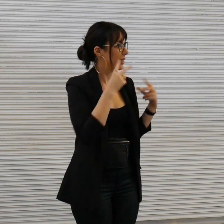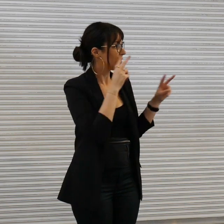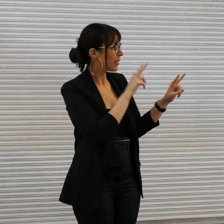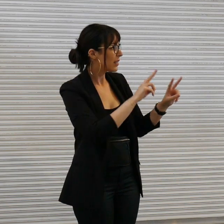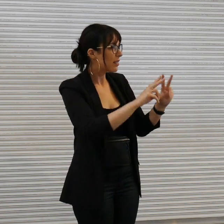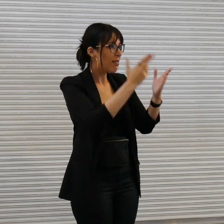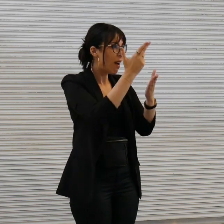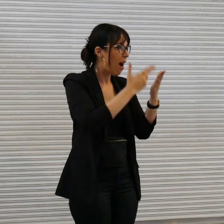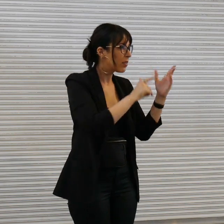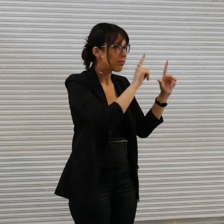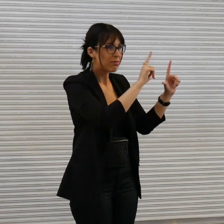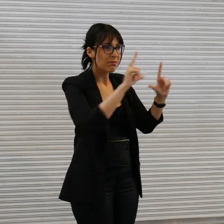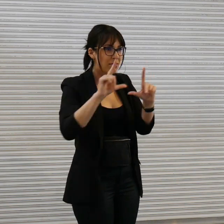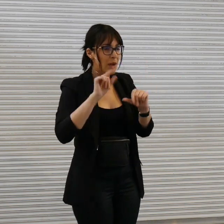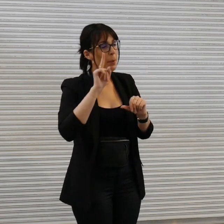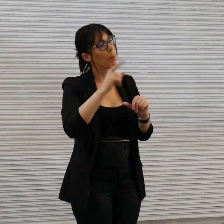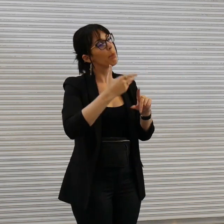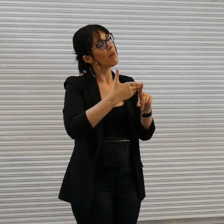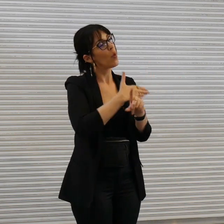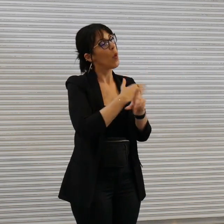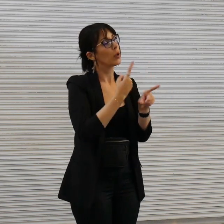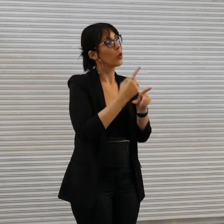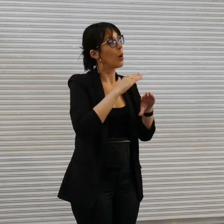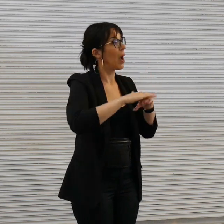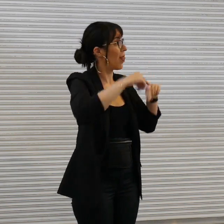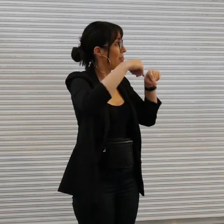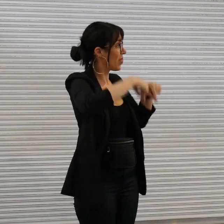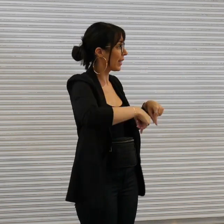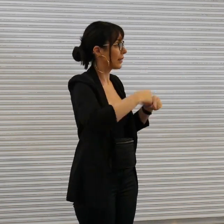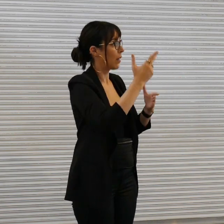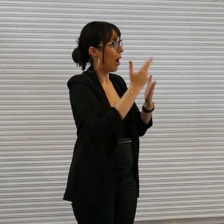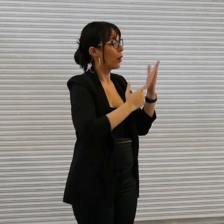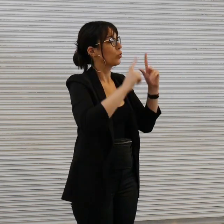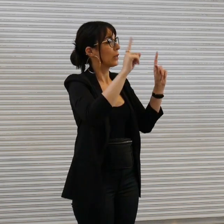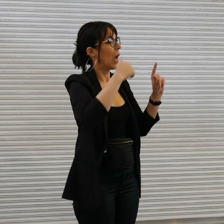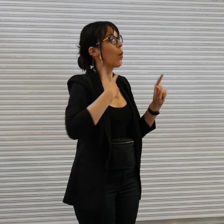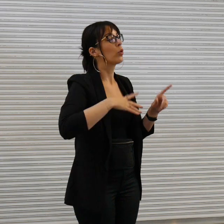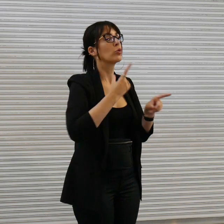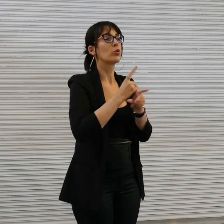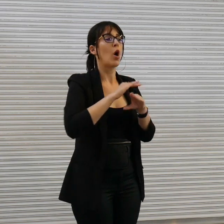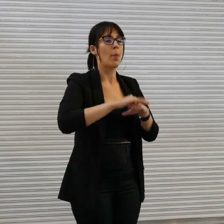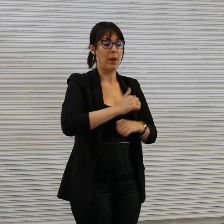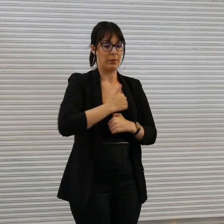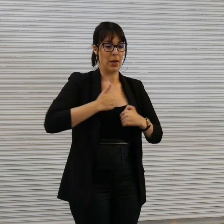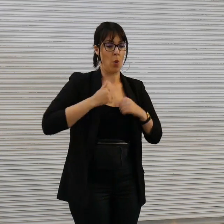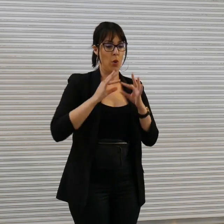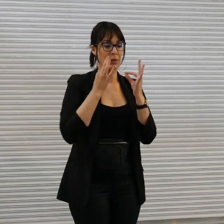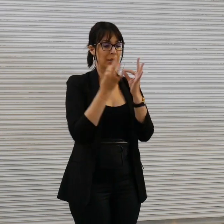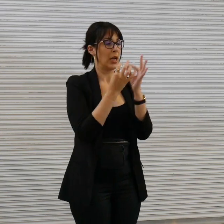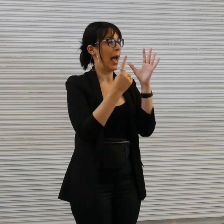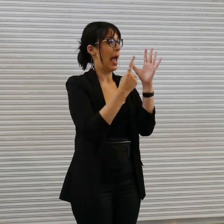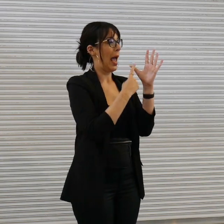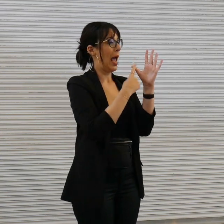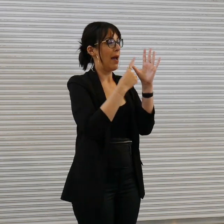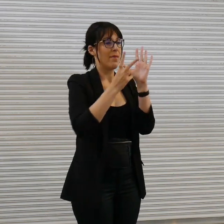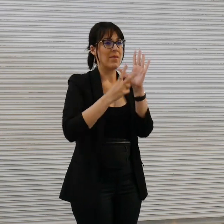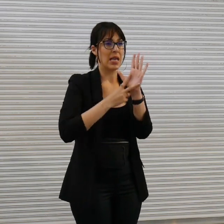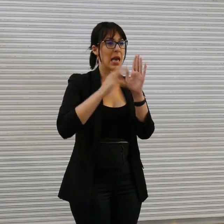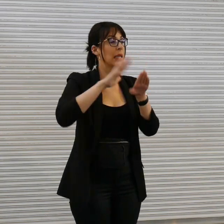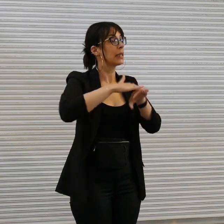um before I talk about the exhibition um I'd like to talk a bit about AAV so um it began in 1974 and